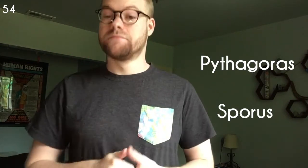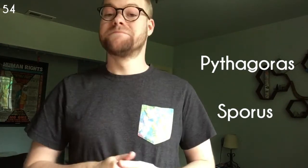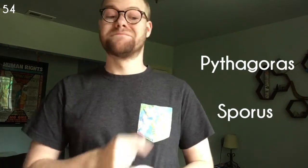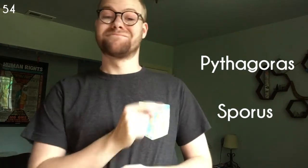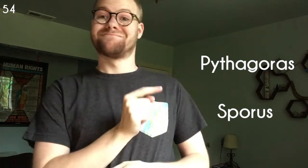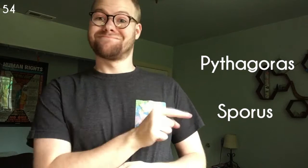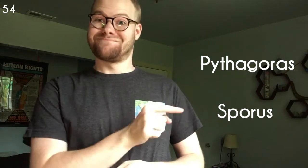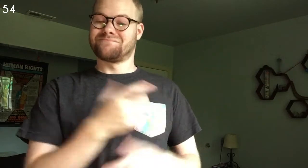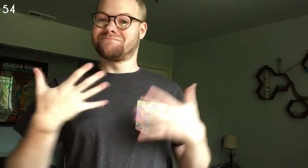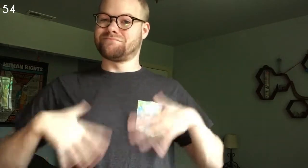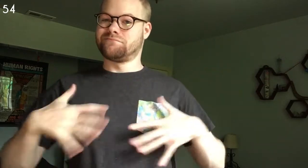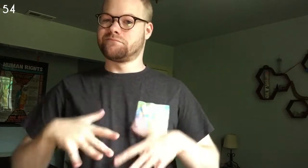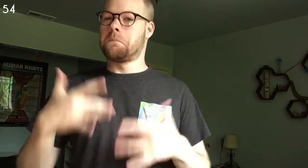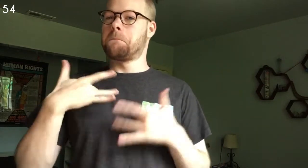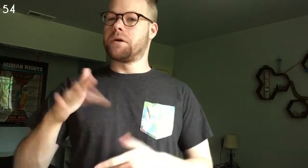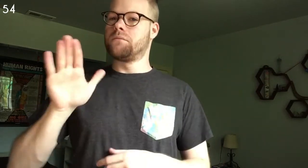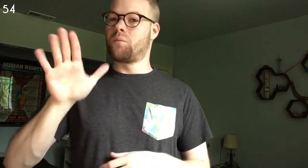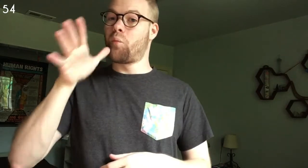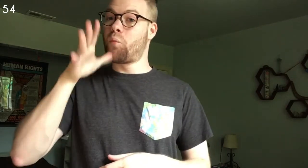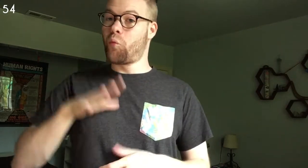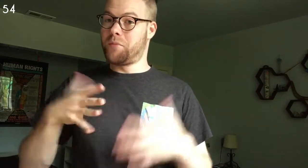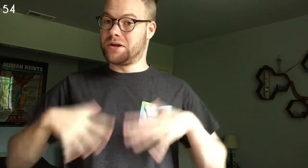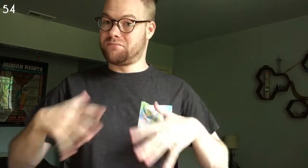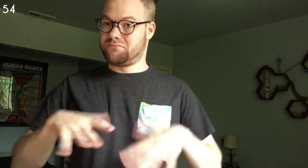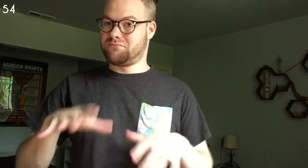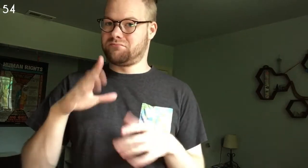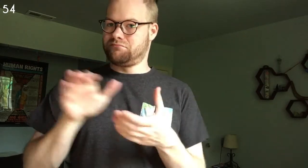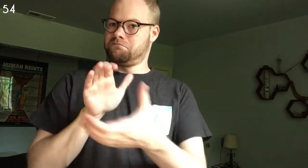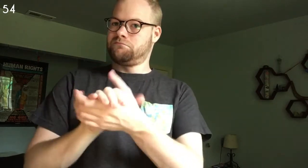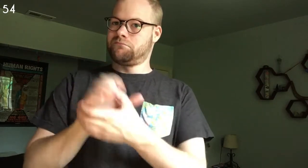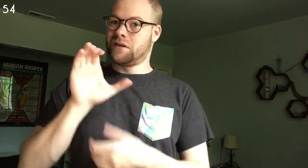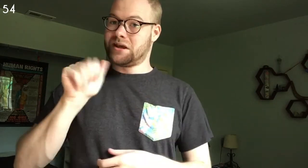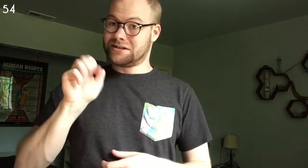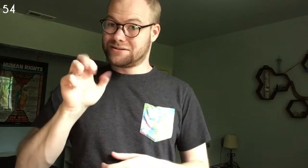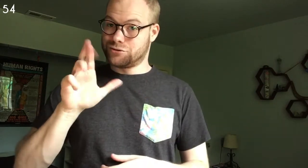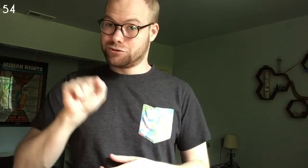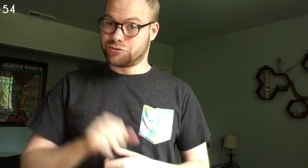with Sporus accorded the regalia worn by the wives of the Caesars.